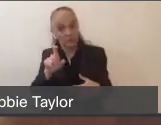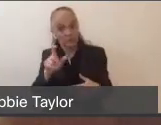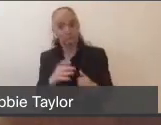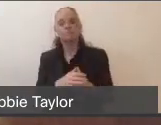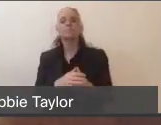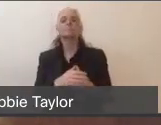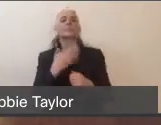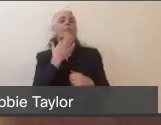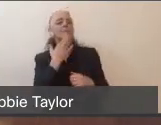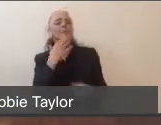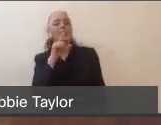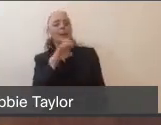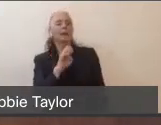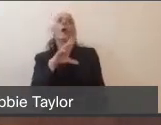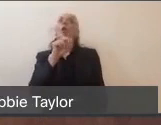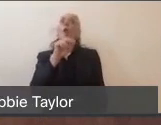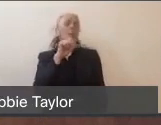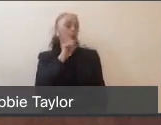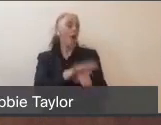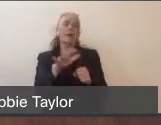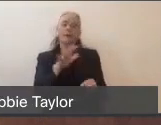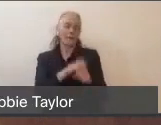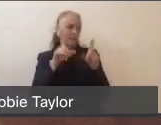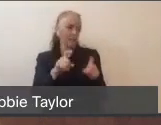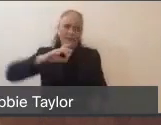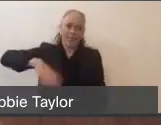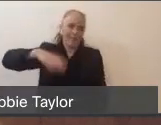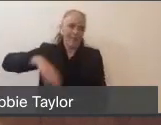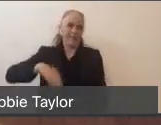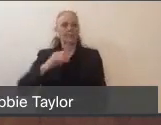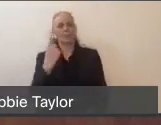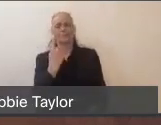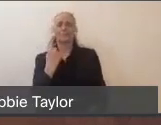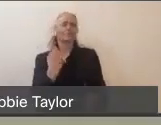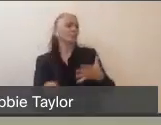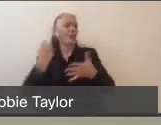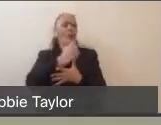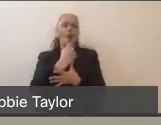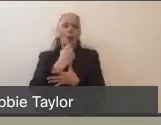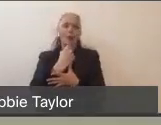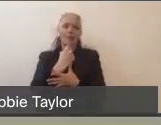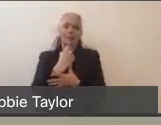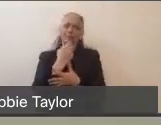No, we have not done enough testing. This is one of our top priorities like I mentioned earlier. Testing is one of the strategies